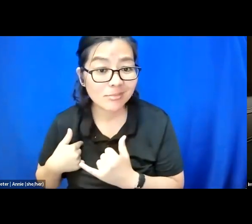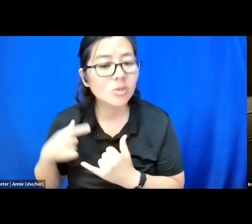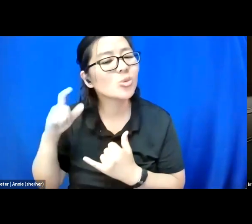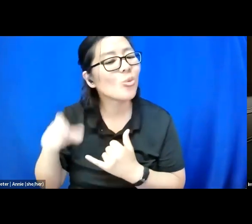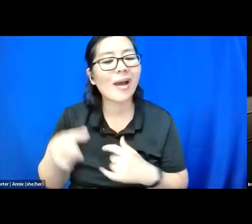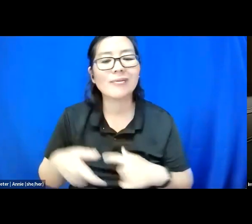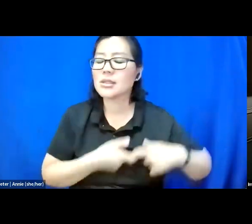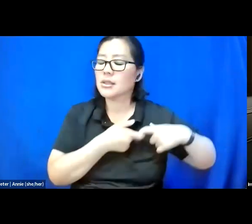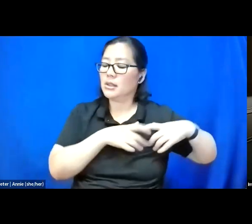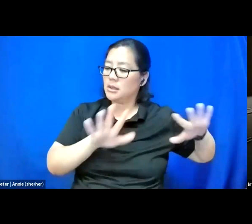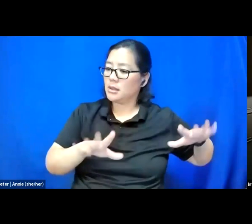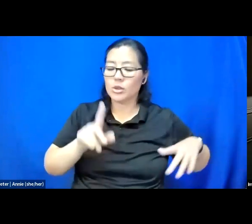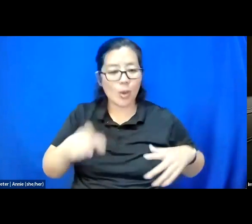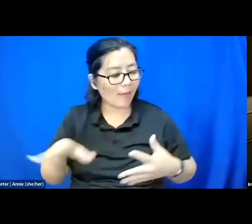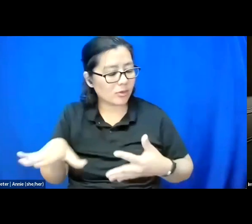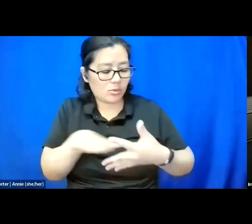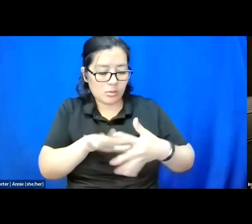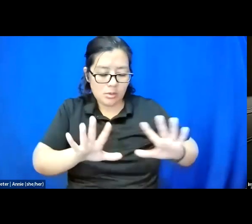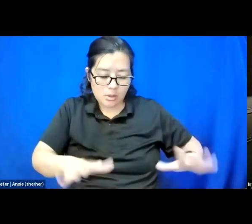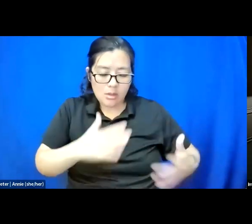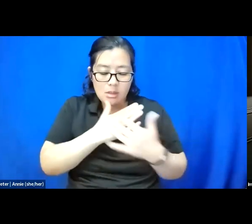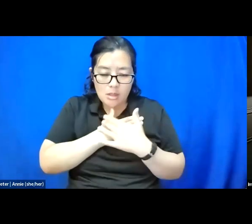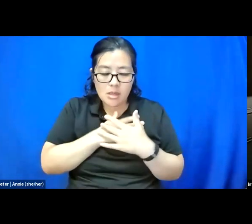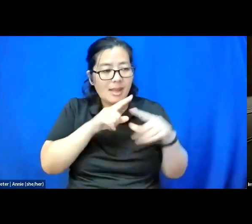take a break and lean on the disability community.